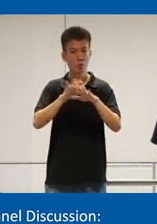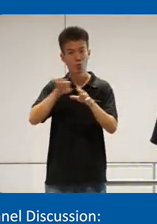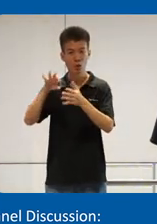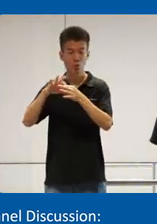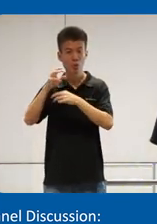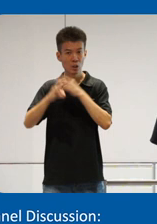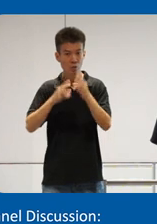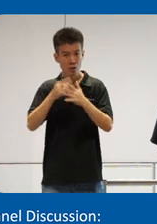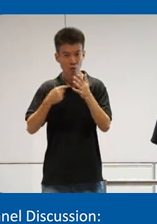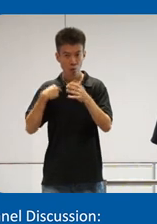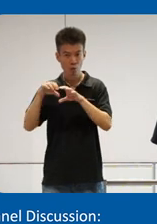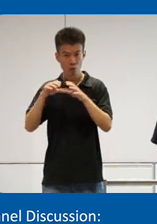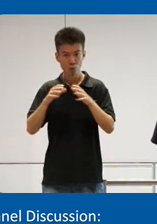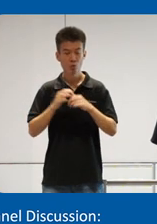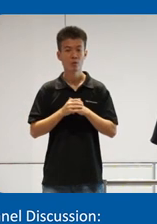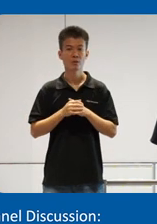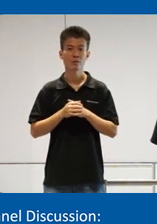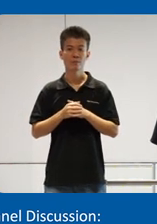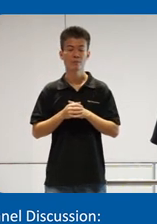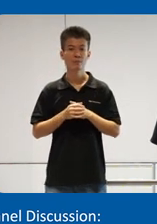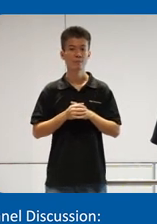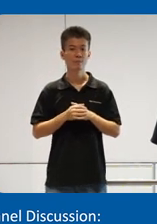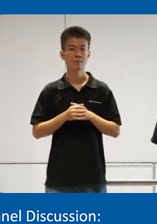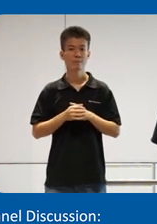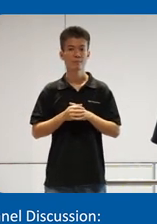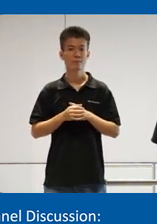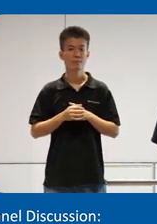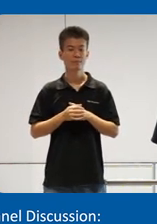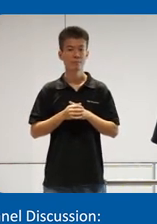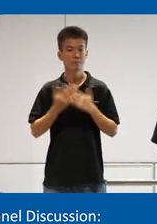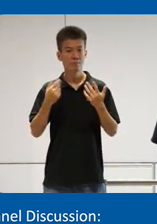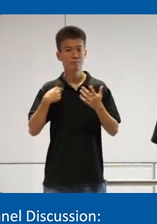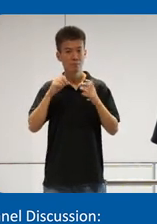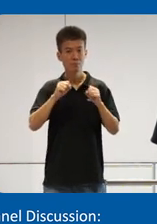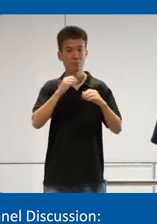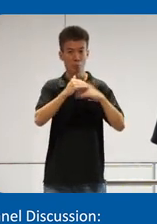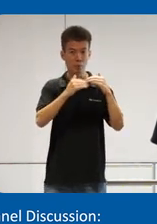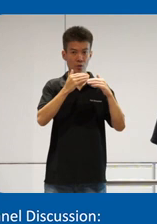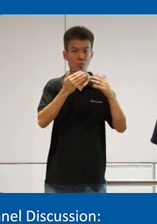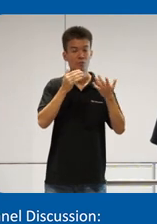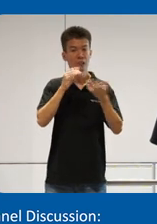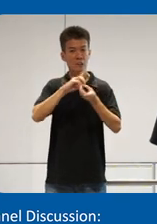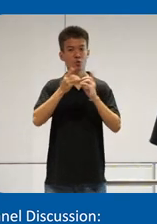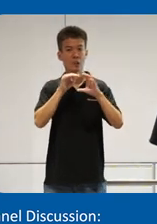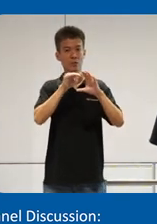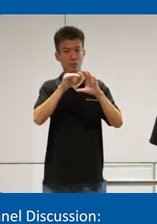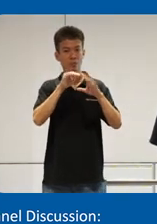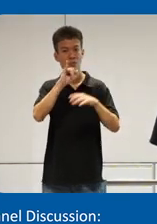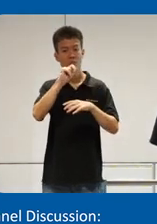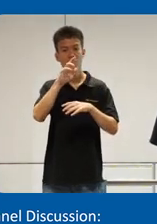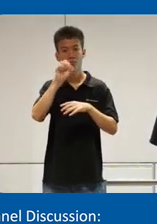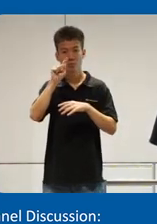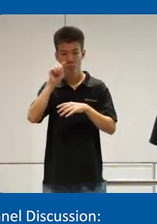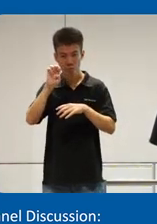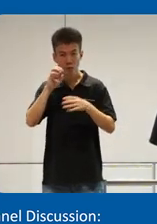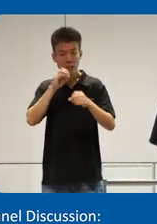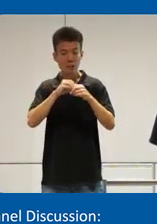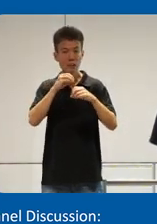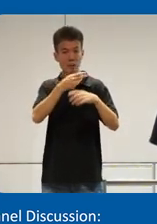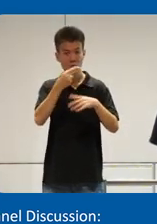this is what we do um so how we can build digital accessible infrastructure Indonesia if no expert